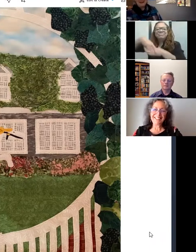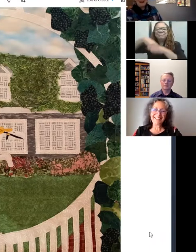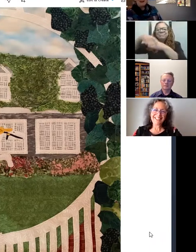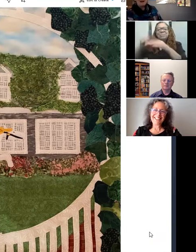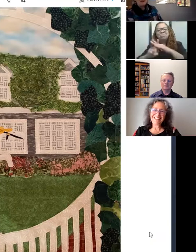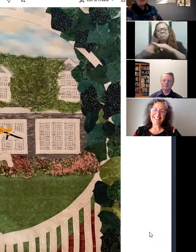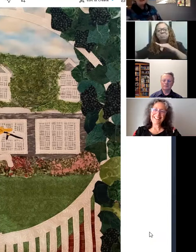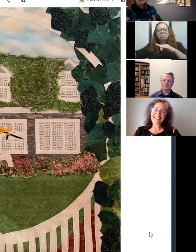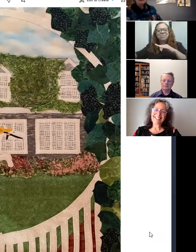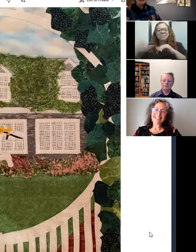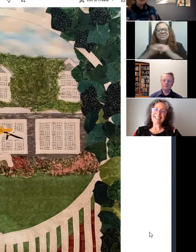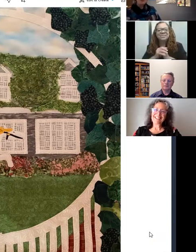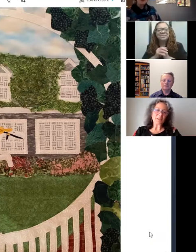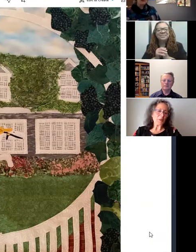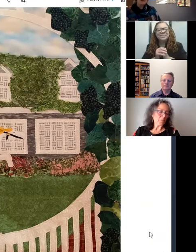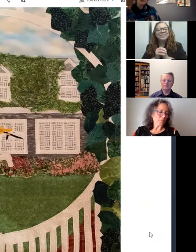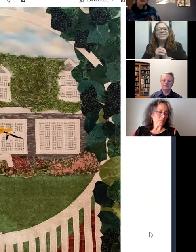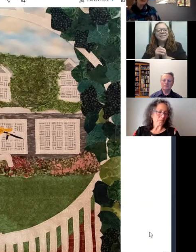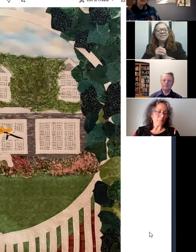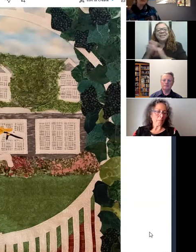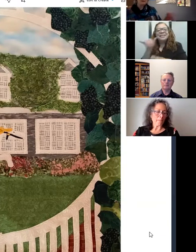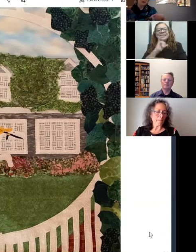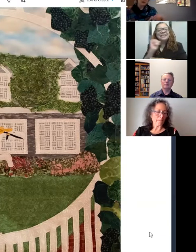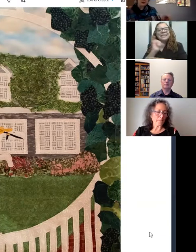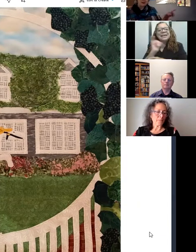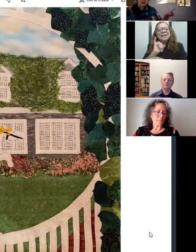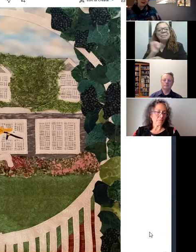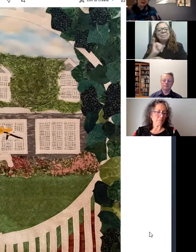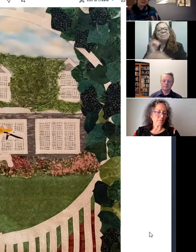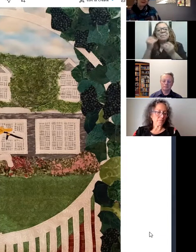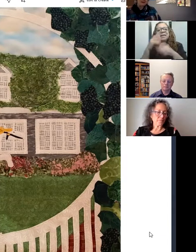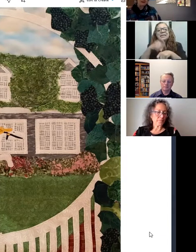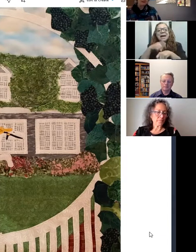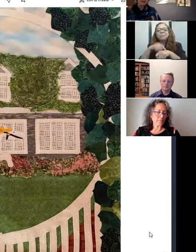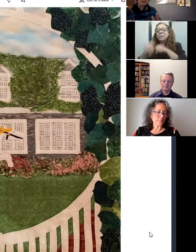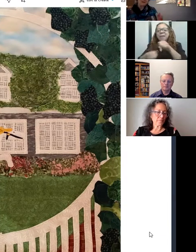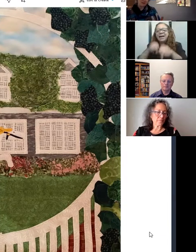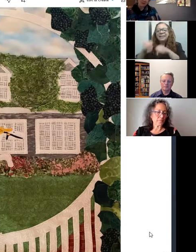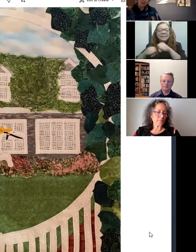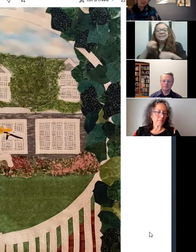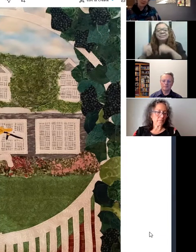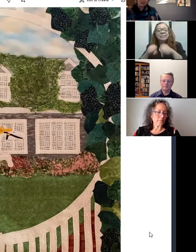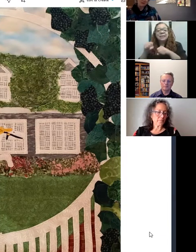I know, it's, it's like this one, you know? A lot of times we bike by here, um, I've actually never been to the restaurant.